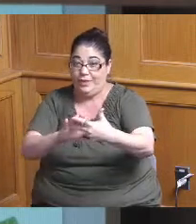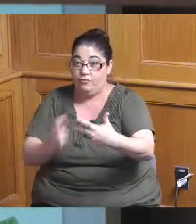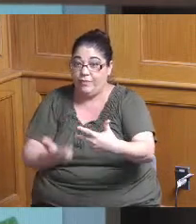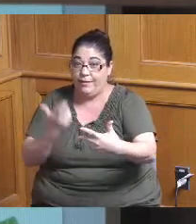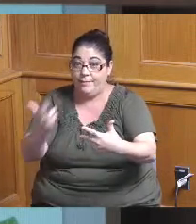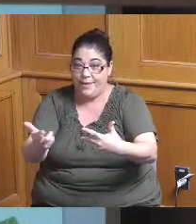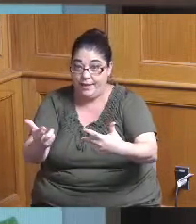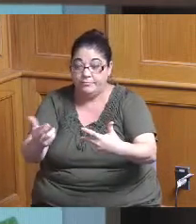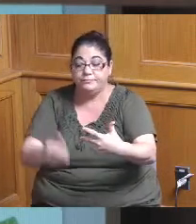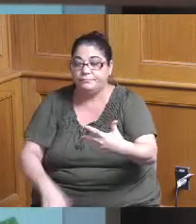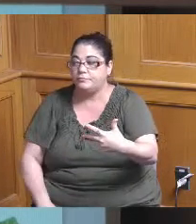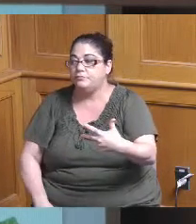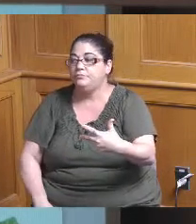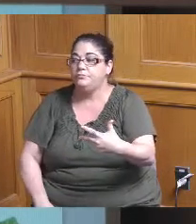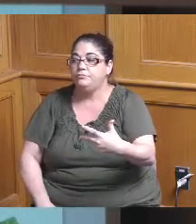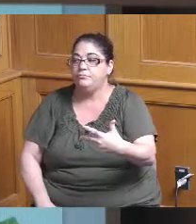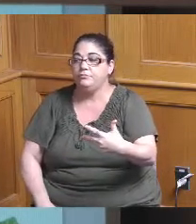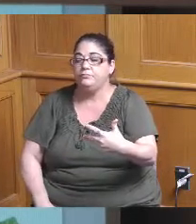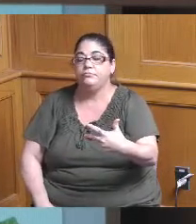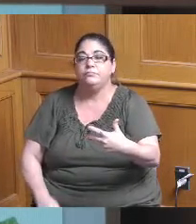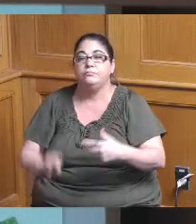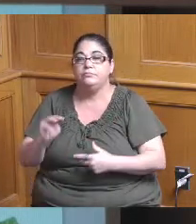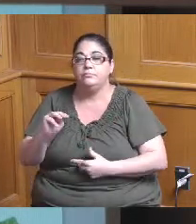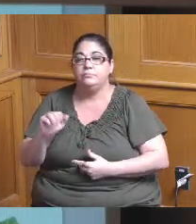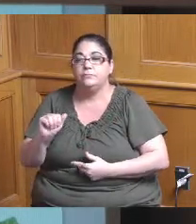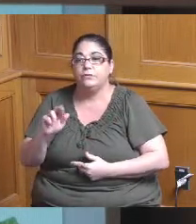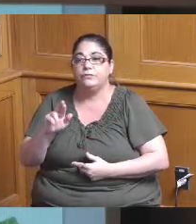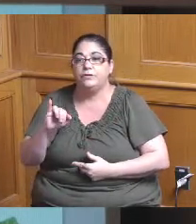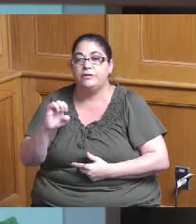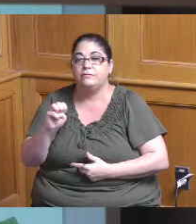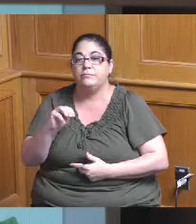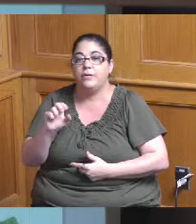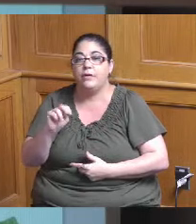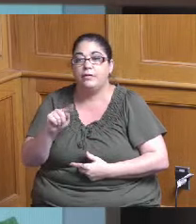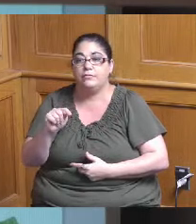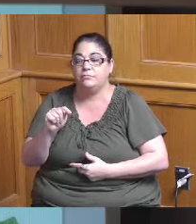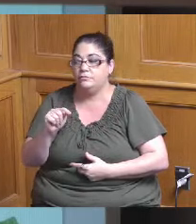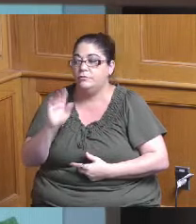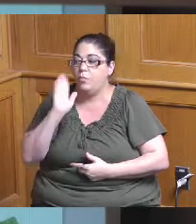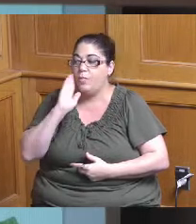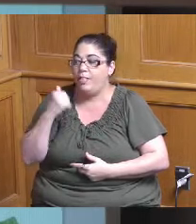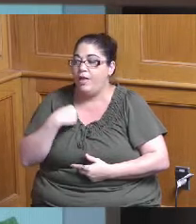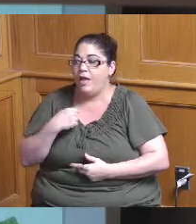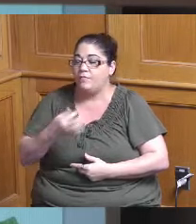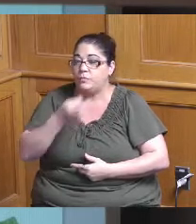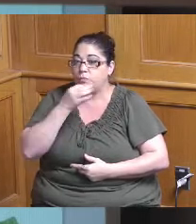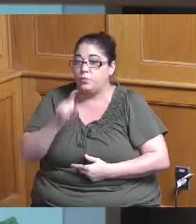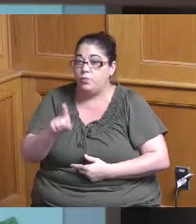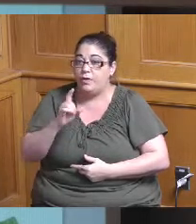projects the village of Mariemont has their upcoming 100th anniversary in the year 2023